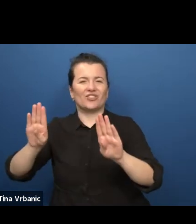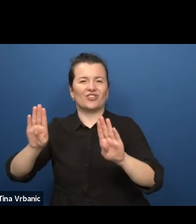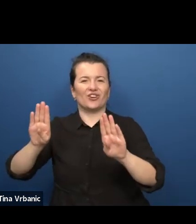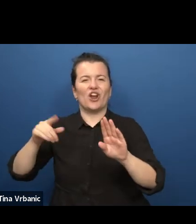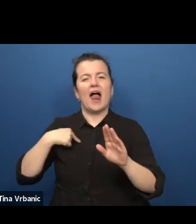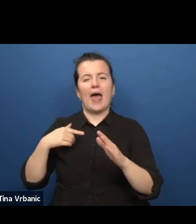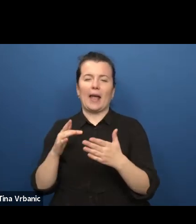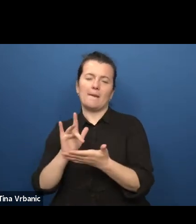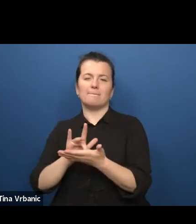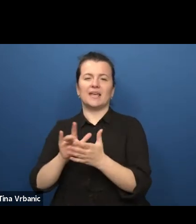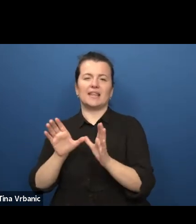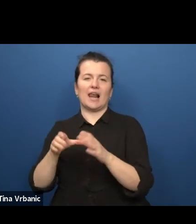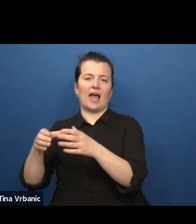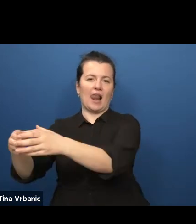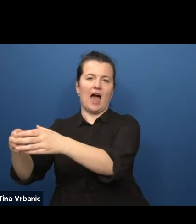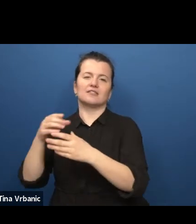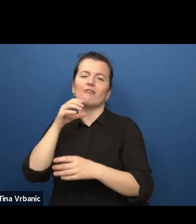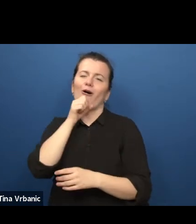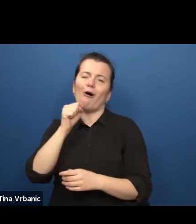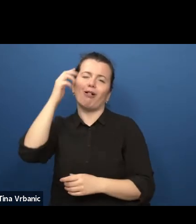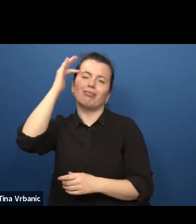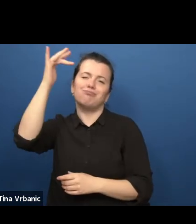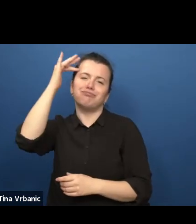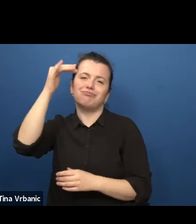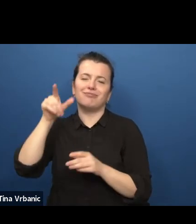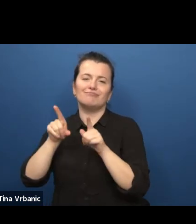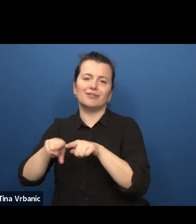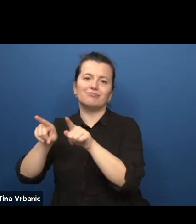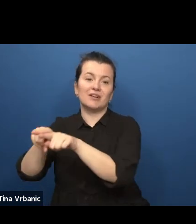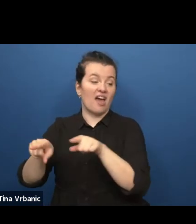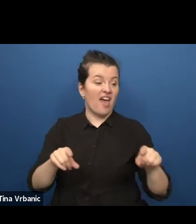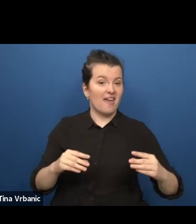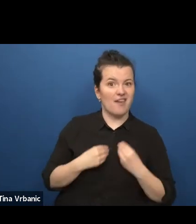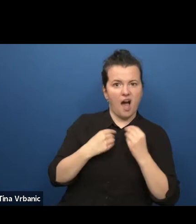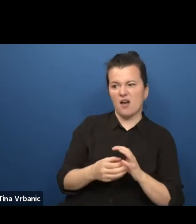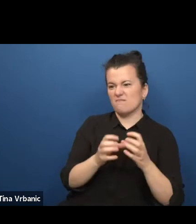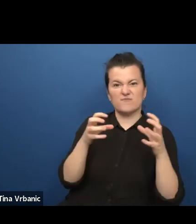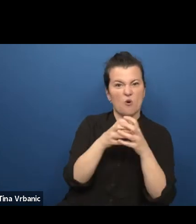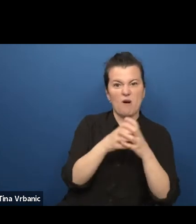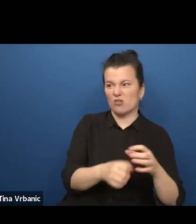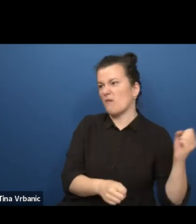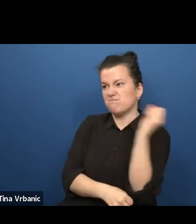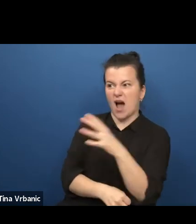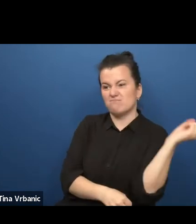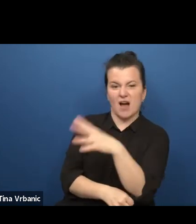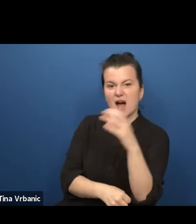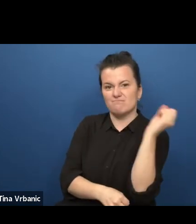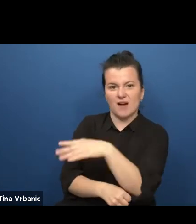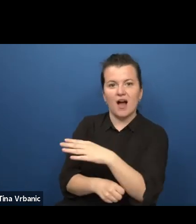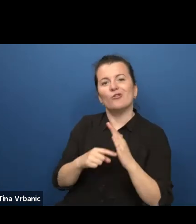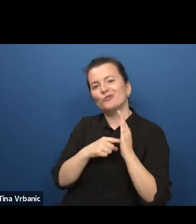for a Bushwa audience. Socially engaged theatre makers renounced the traditional theatres